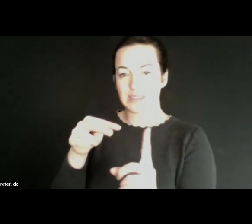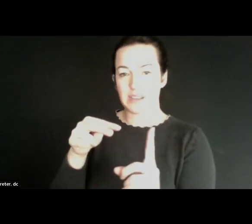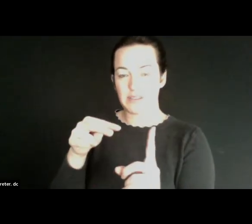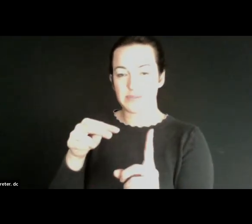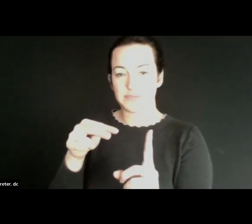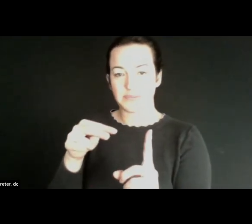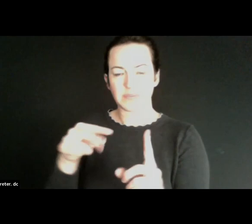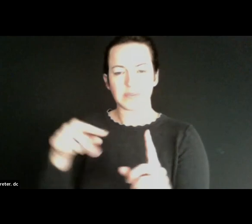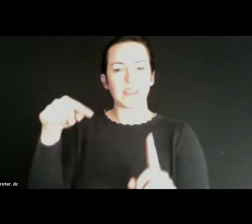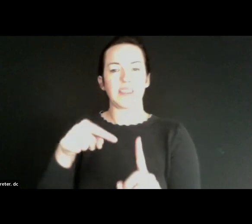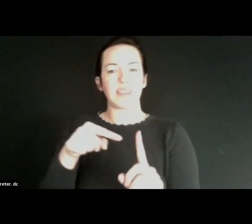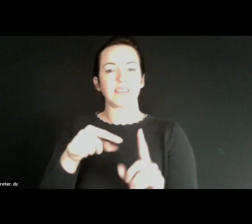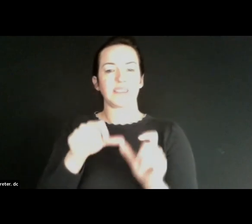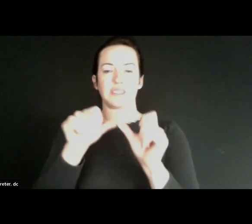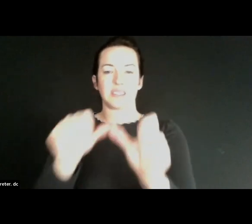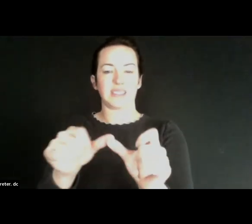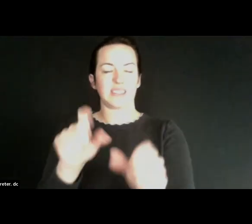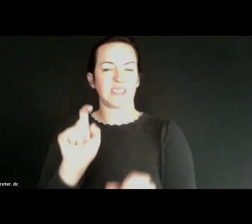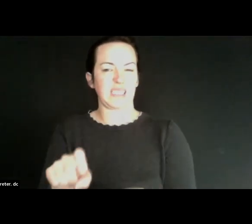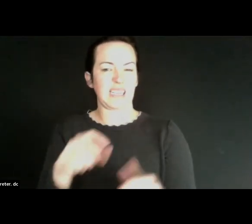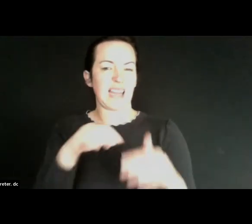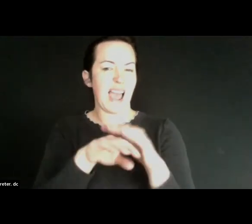This is consistent. You need to have access to the Internet.